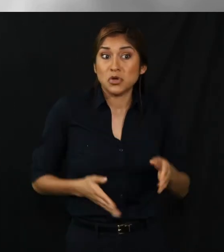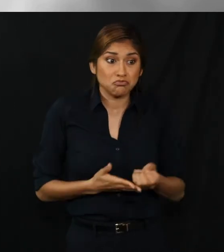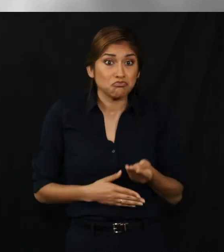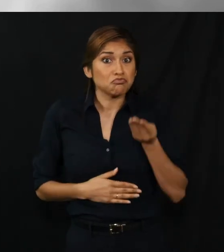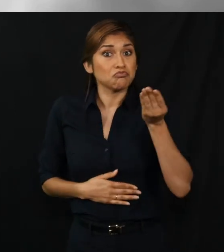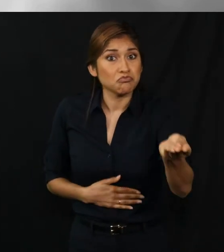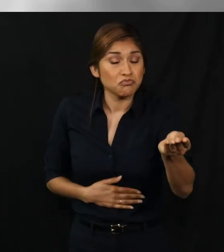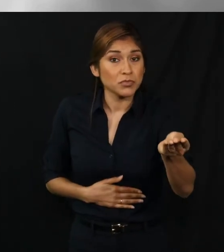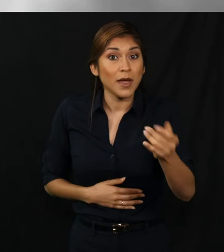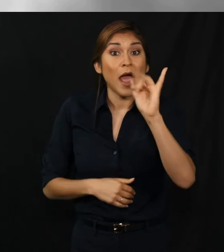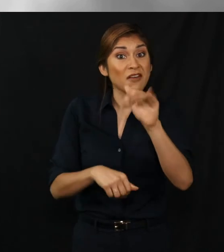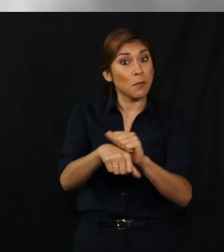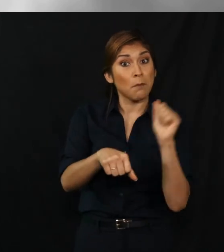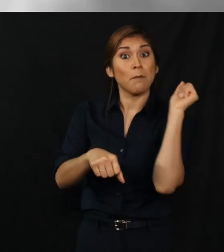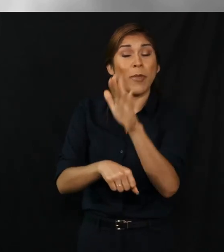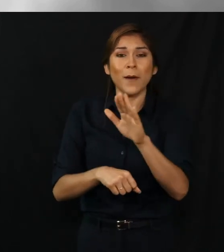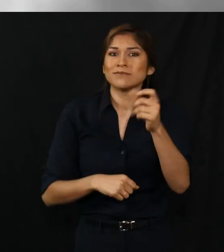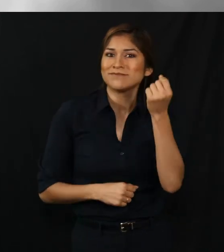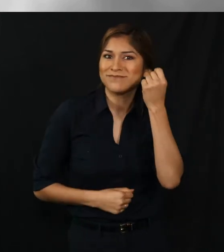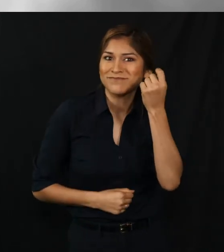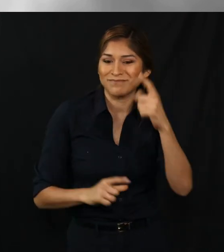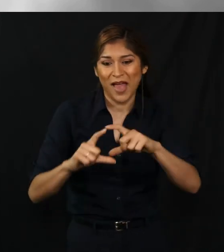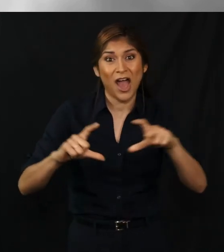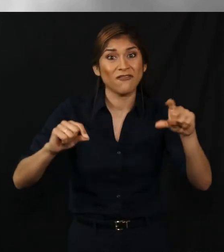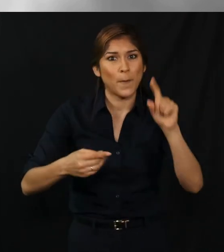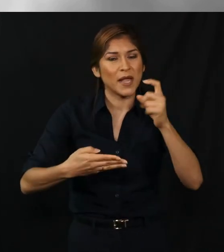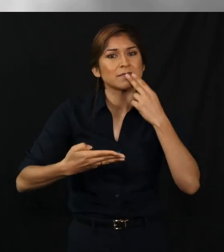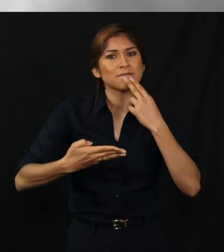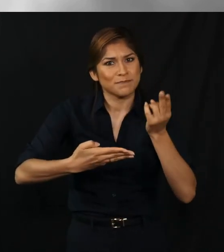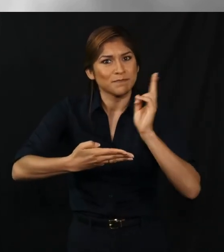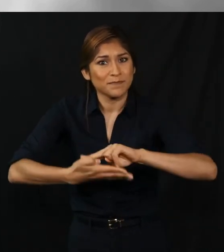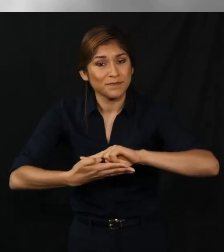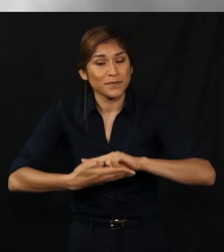If mailed, you must put a postage on the ballot envelope.